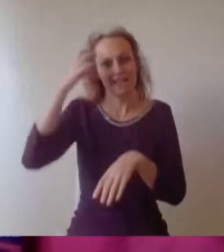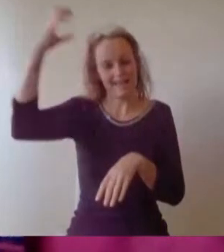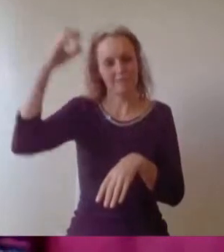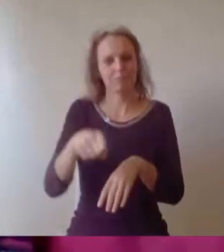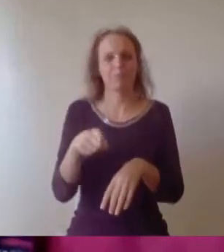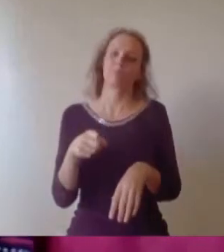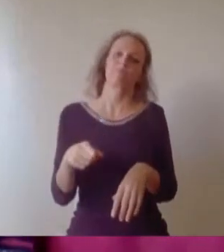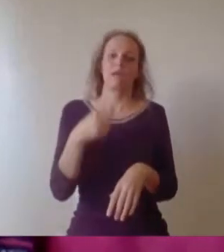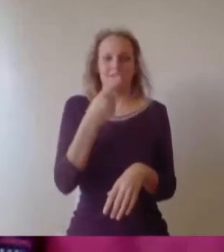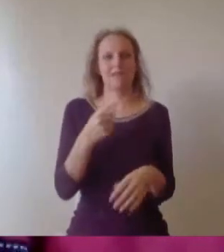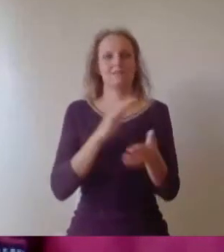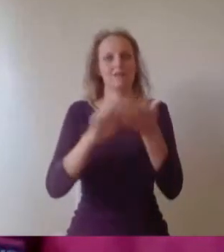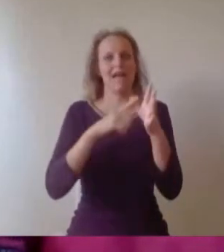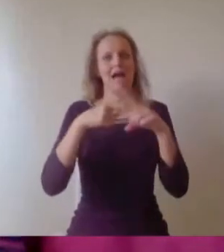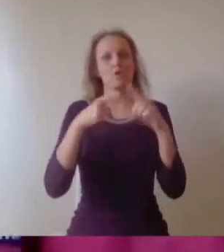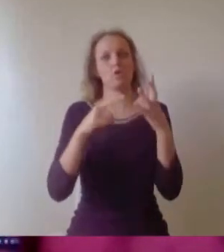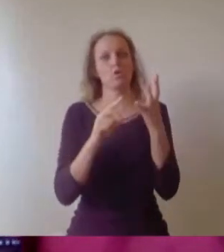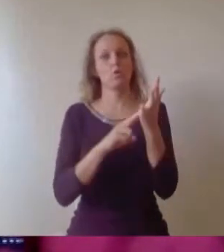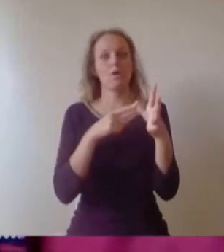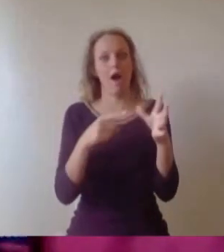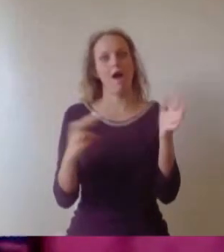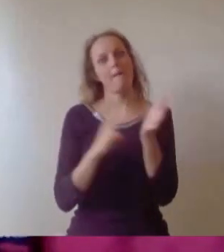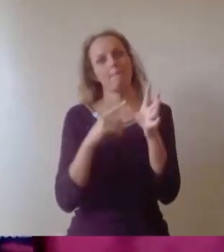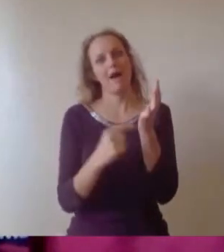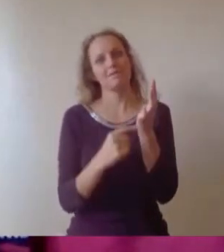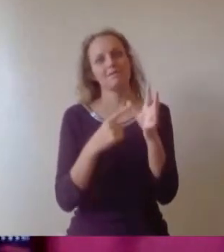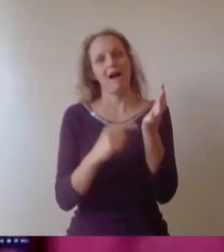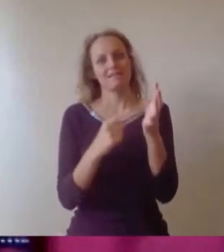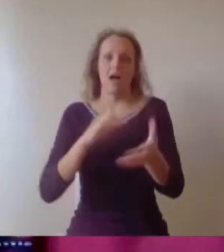and need to impress them with a fun fact, here you go. I could not have asked for a